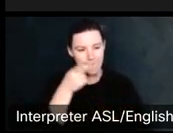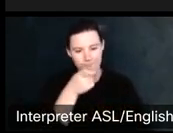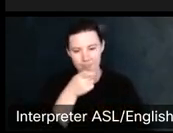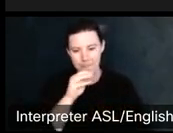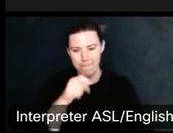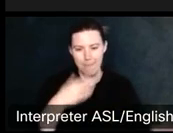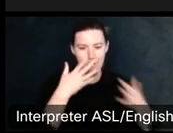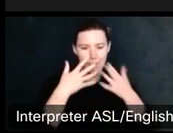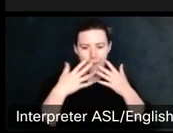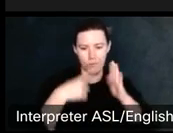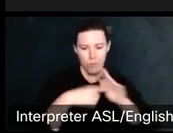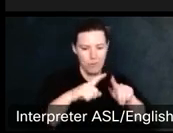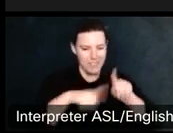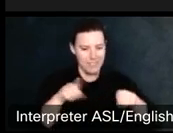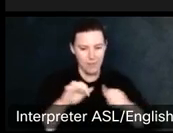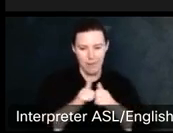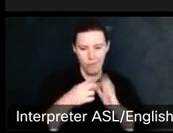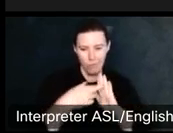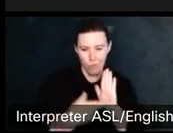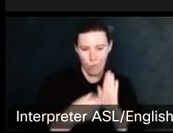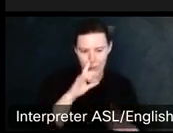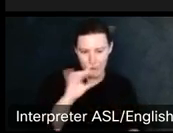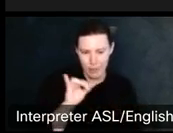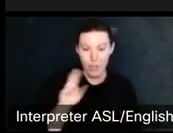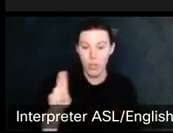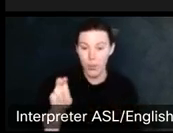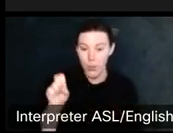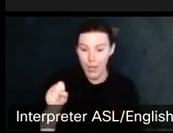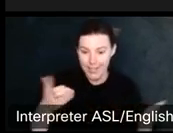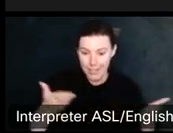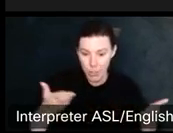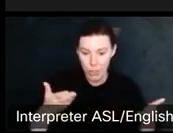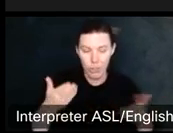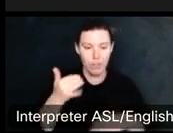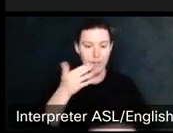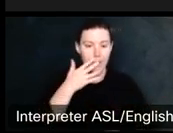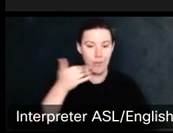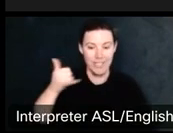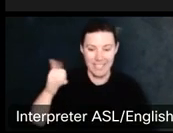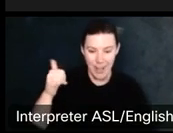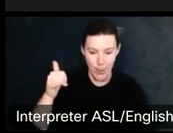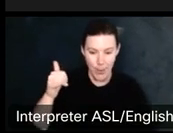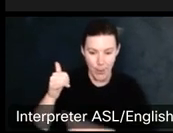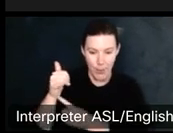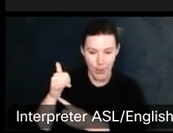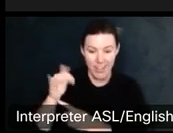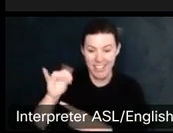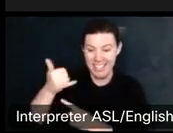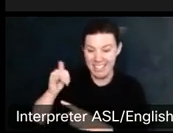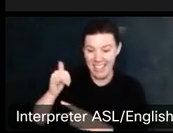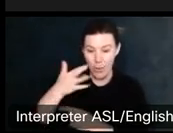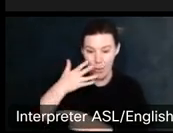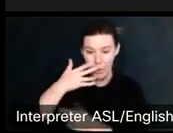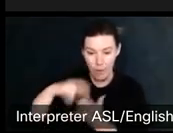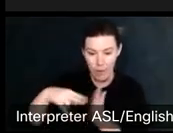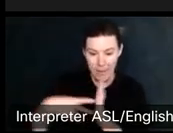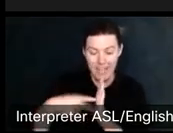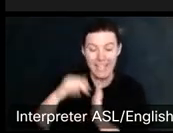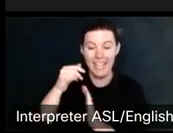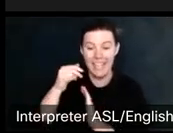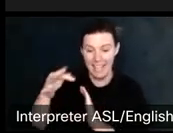S you see that, it's yellow and that means that PEOP, people who take photos, um, in public of.